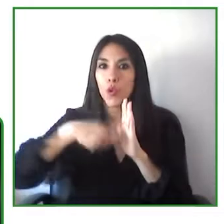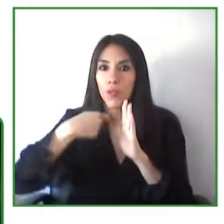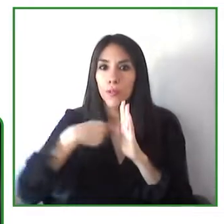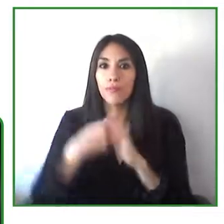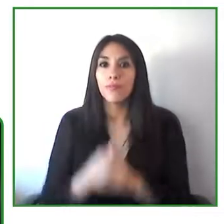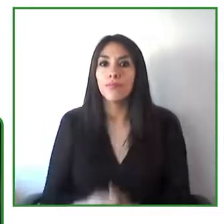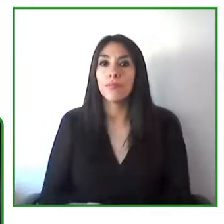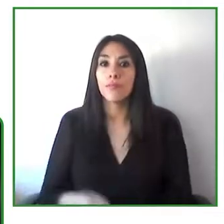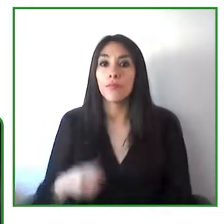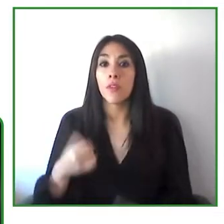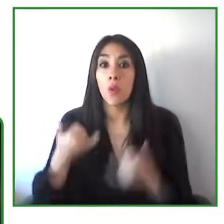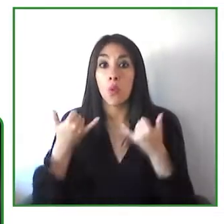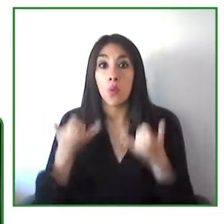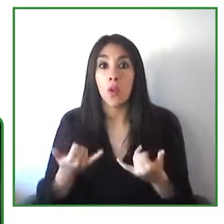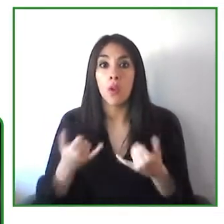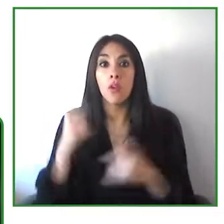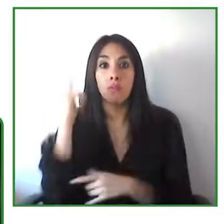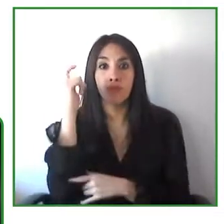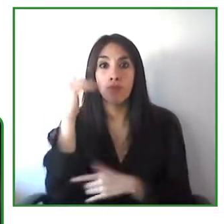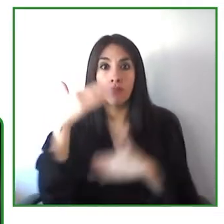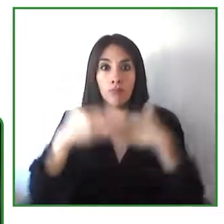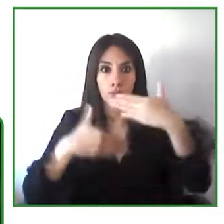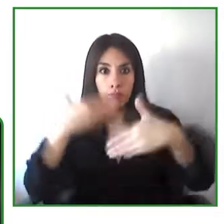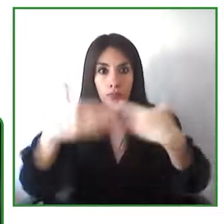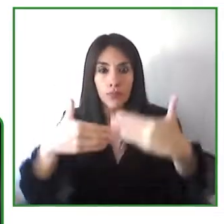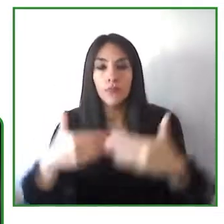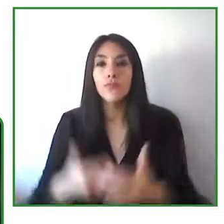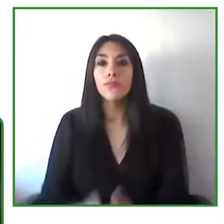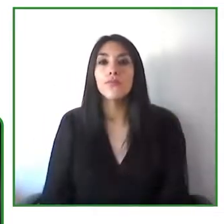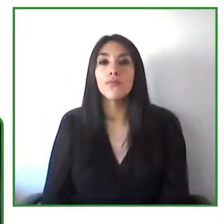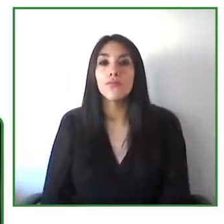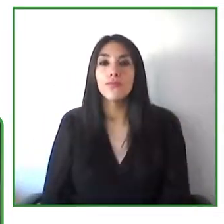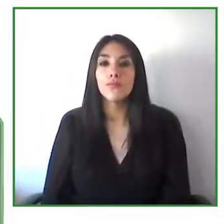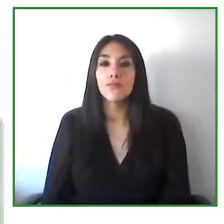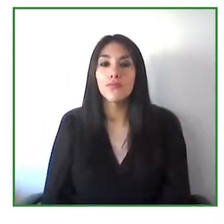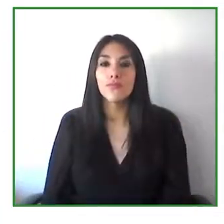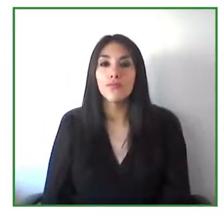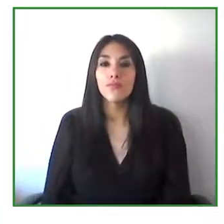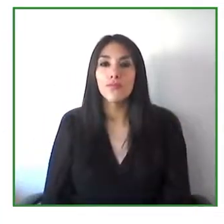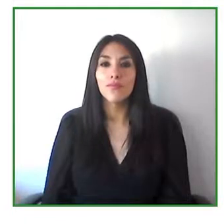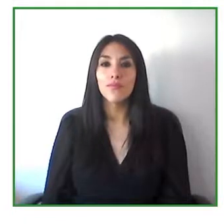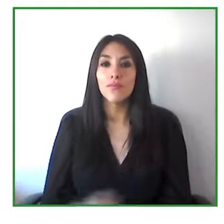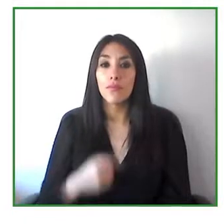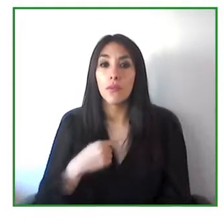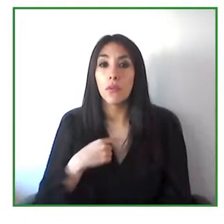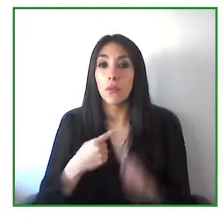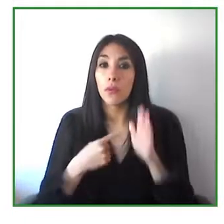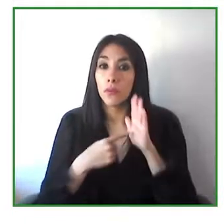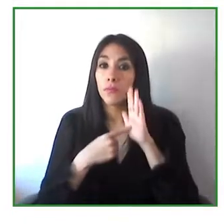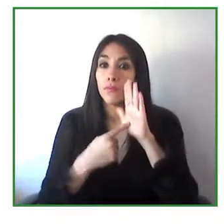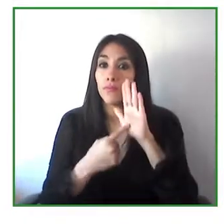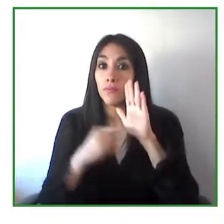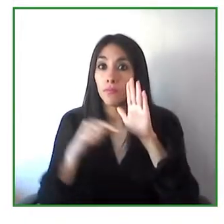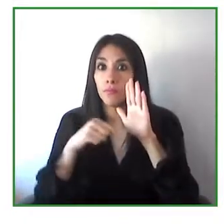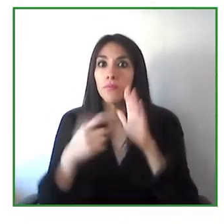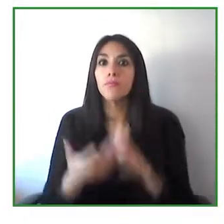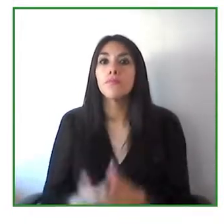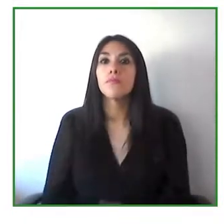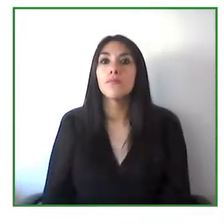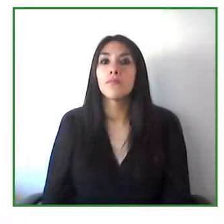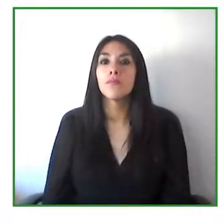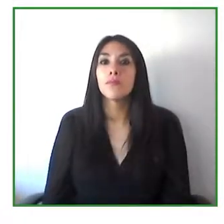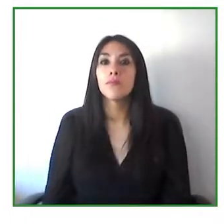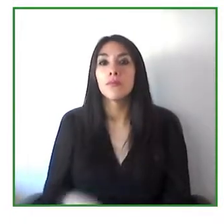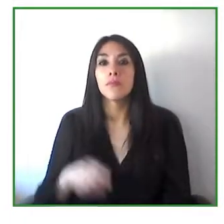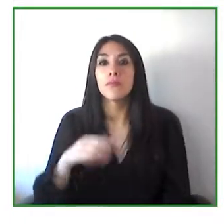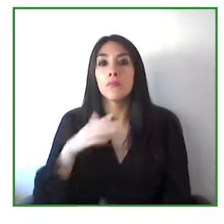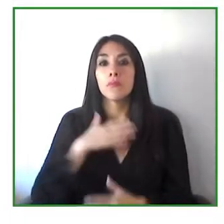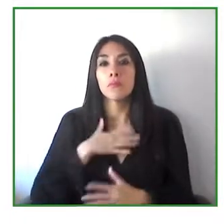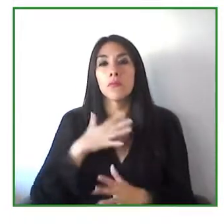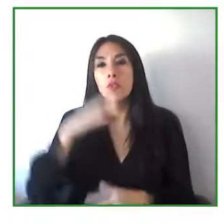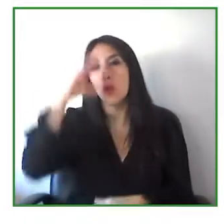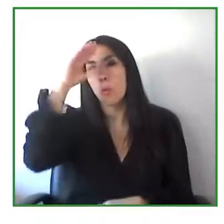As a baby boomer meaning I have some white hair and a blue shirt and I’m here in